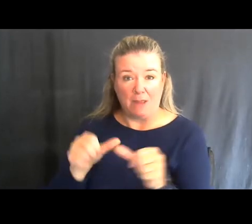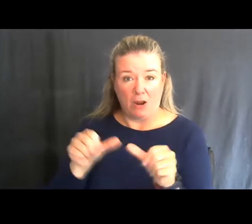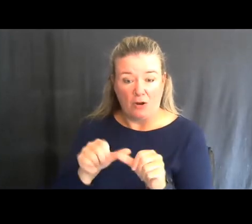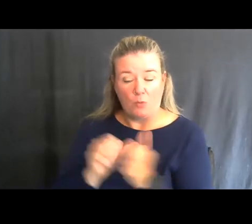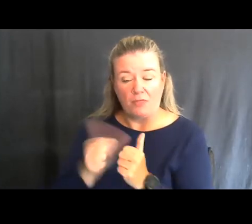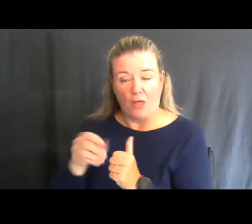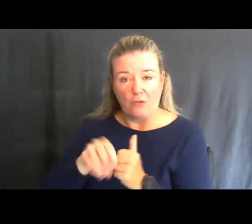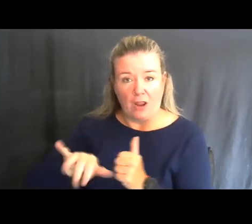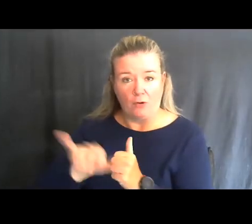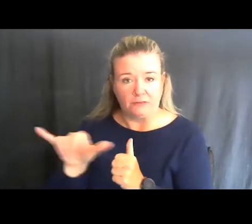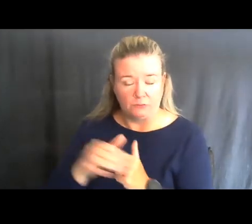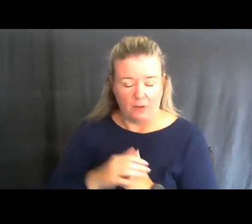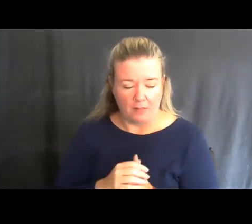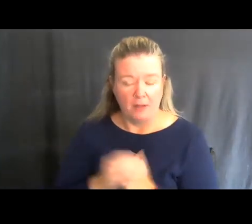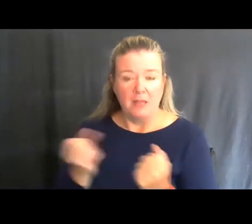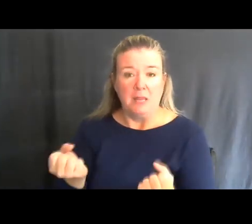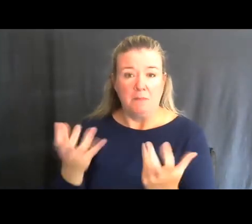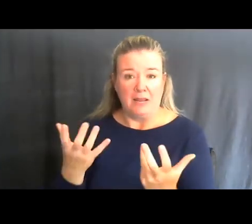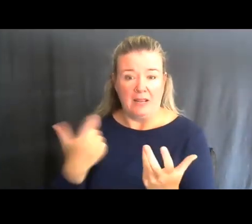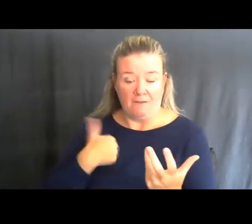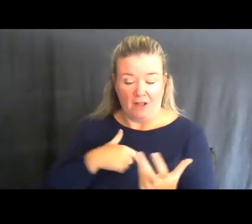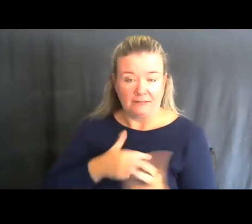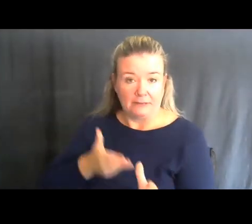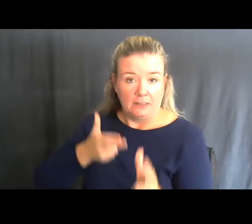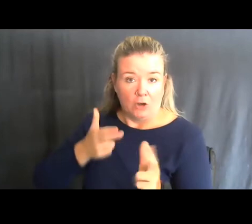For a lot of us, being a hunter is part of our identity.